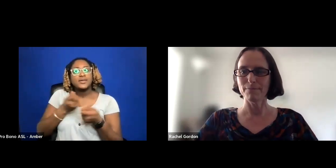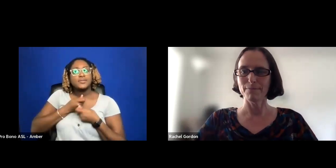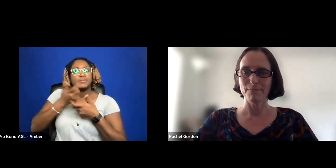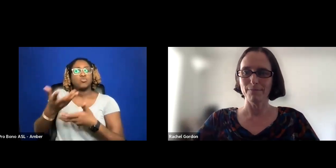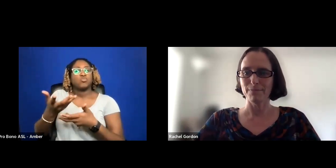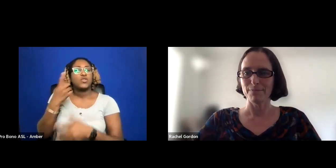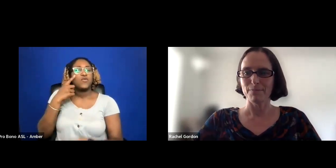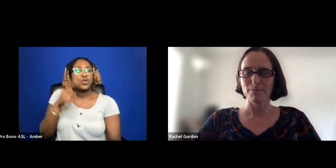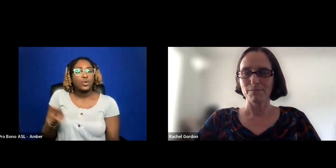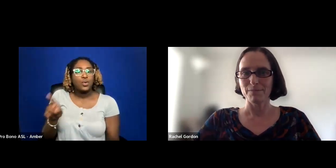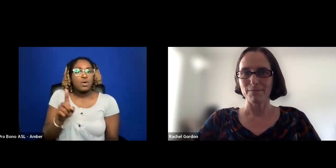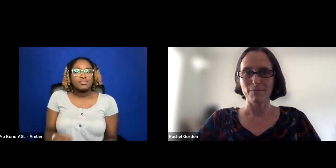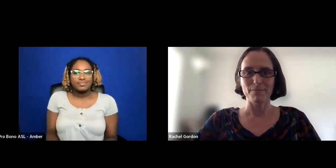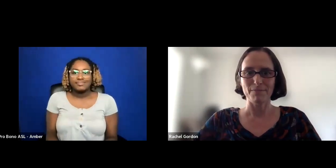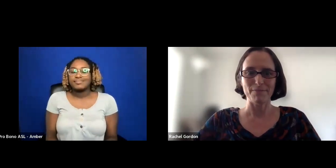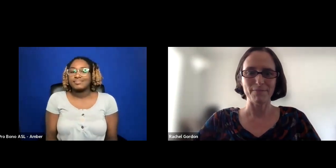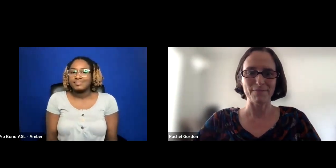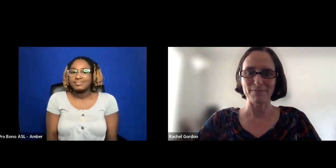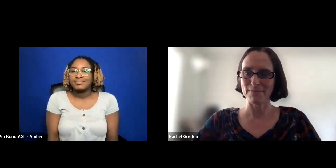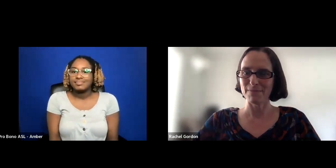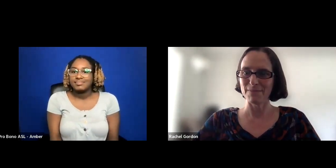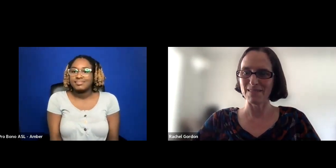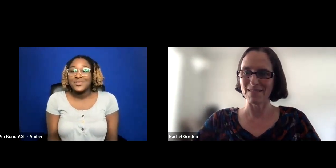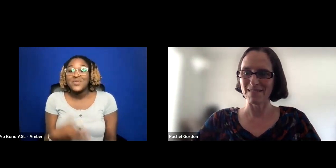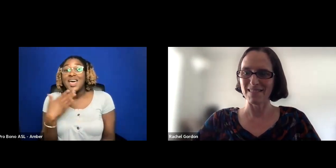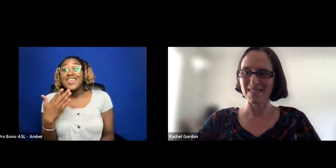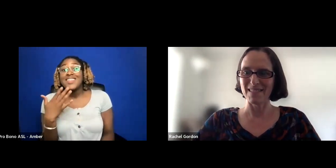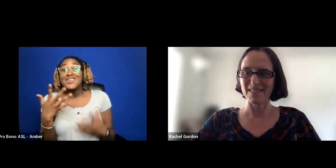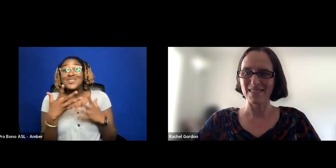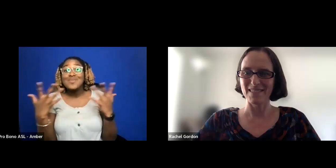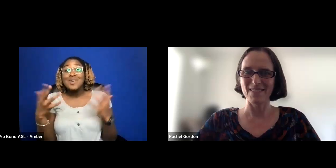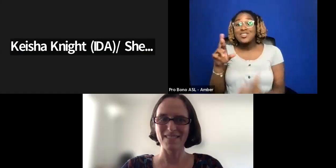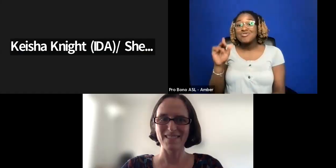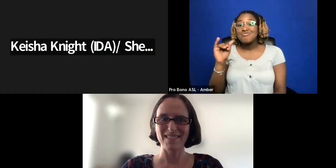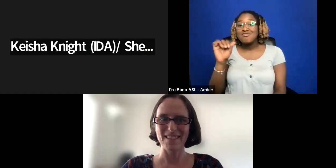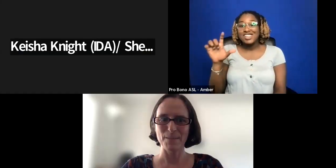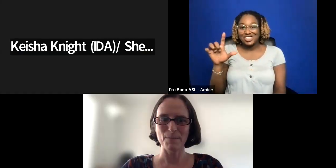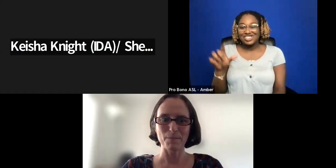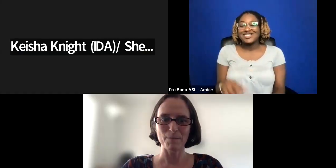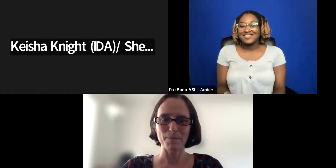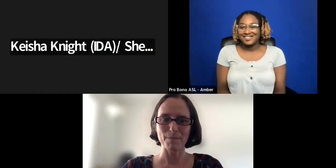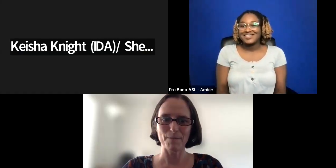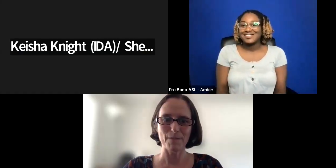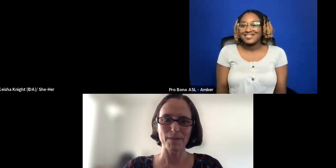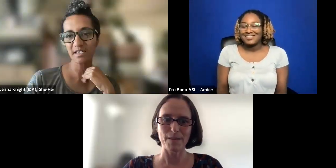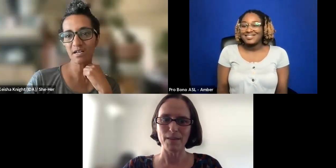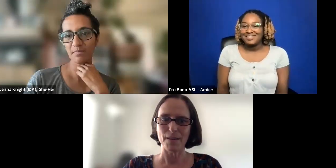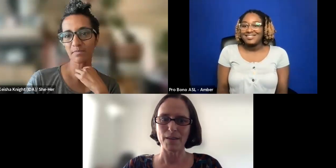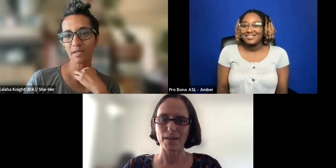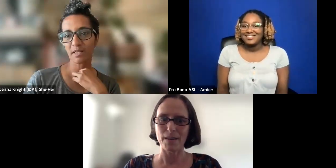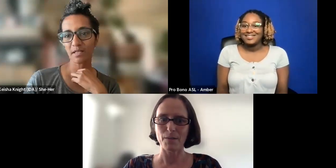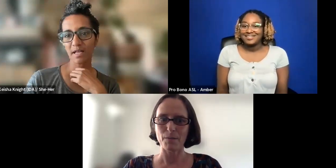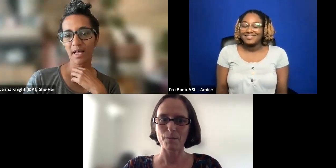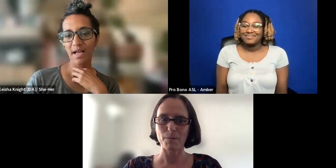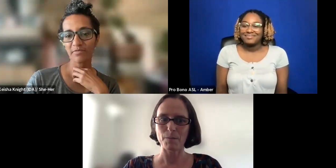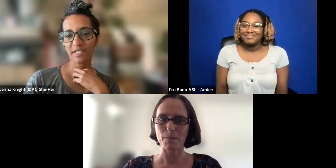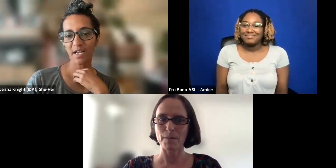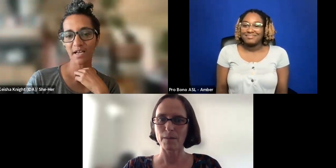THANK YOU SO MUCH. WE'LL JUST HAVE TIME FOR PEOPLE.